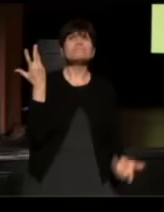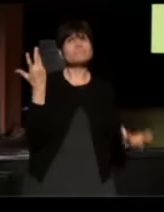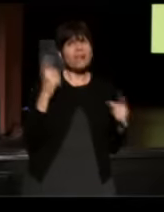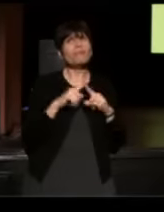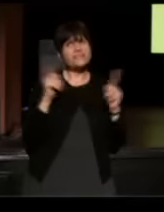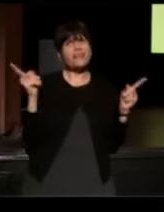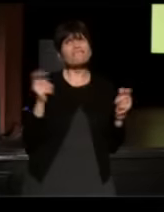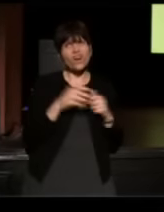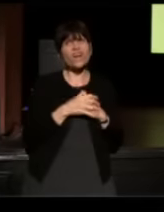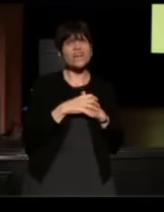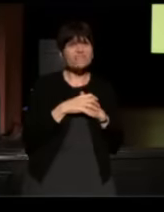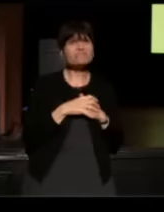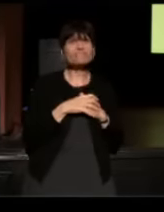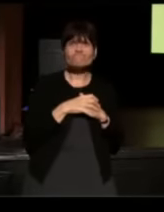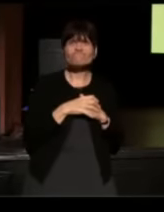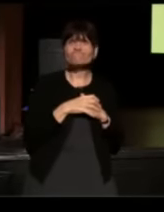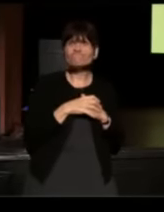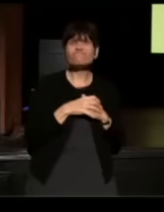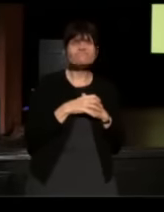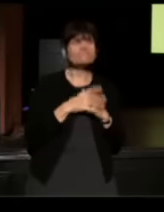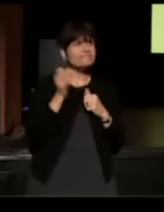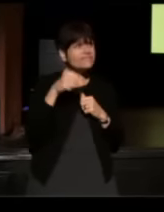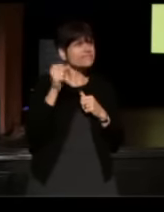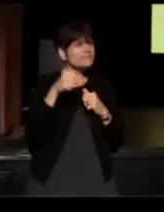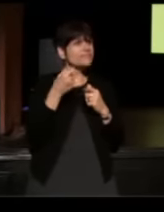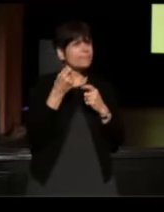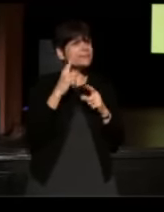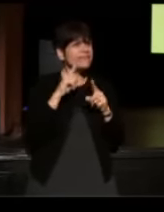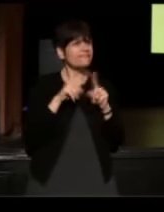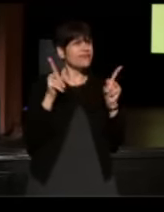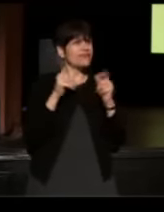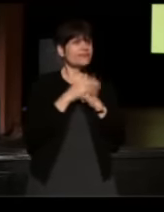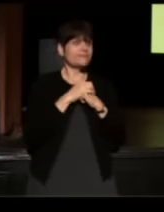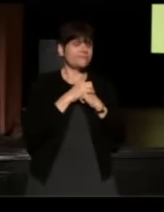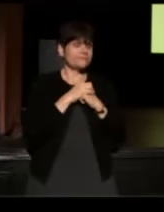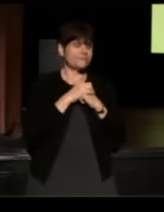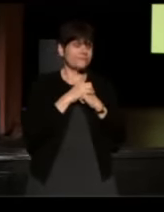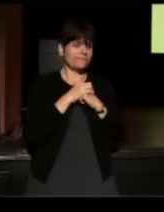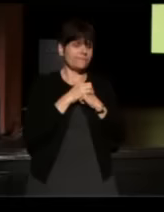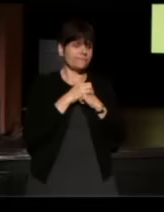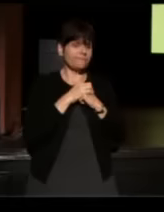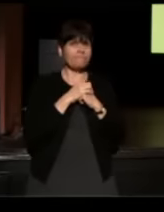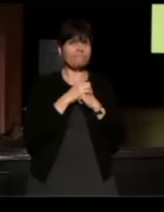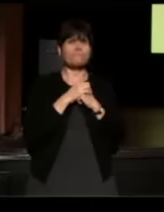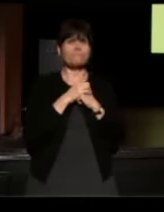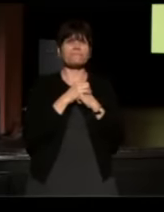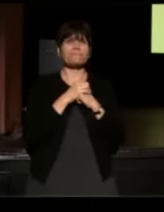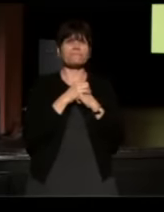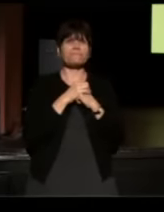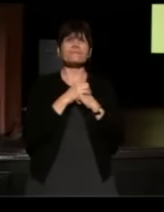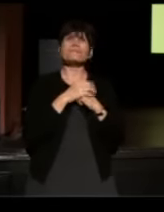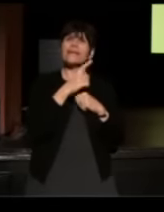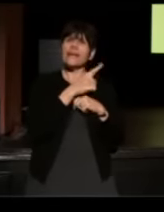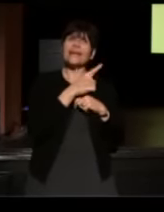I thought I'd found success and you know, he's an indigent defense criminal lawyer and he saves lives.